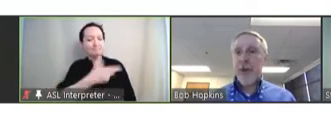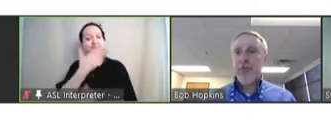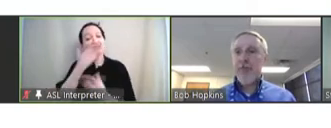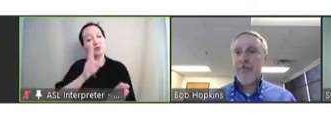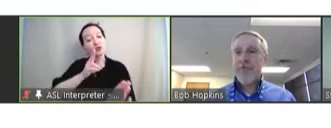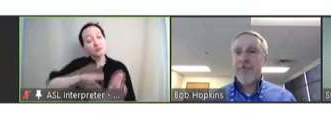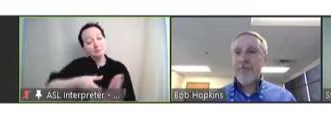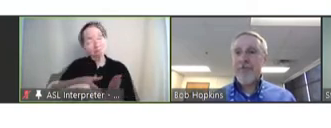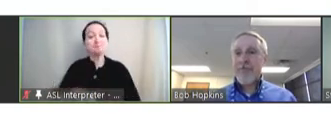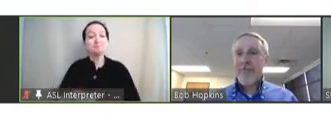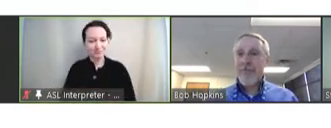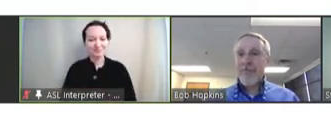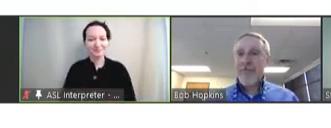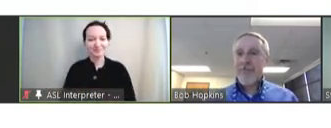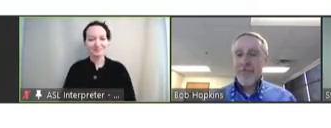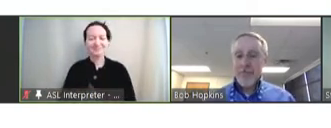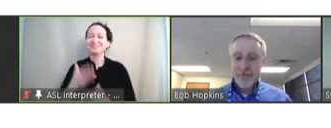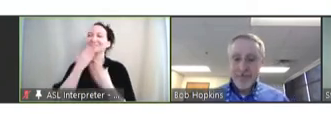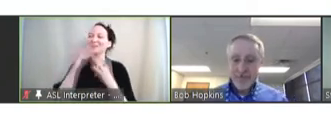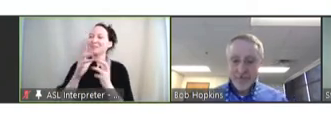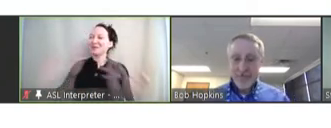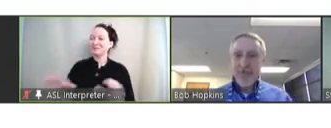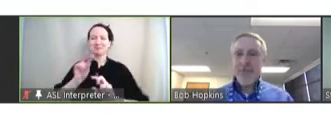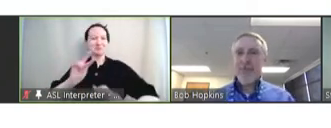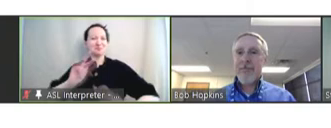Stephen Rinderknecht: Hey, thank you very much. I look forward to working with the team.